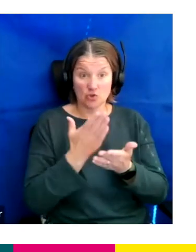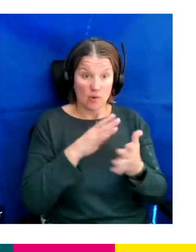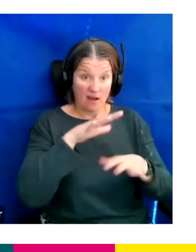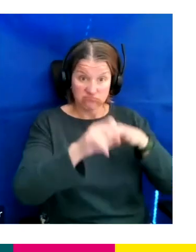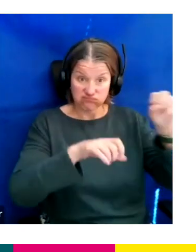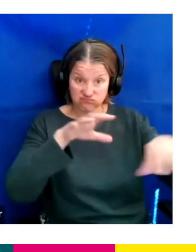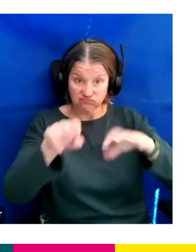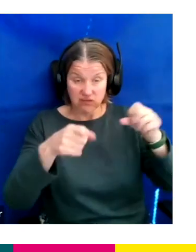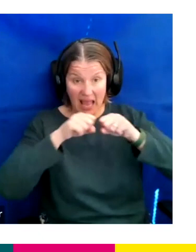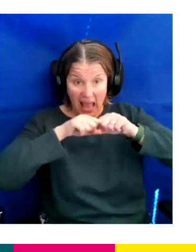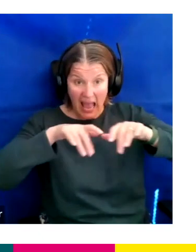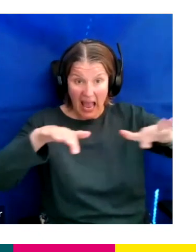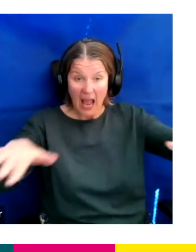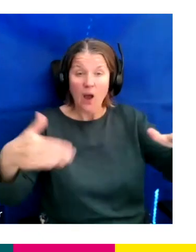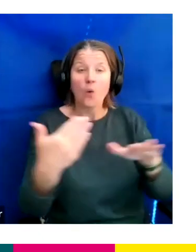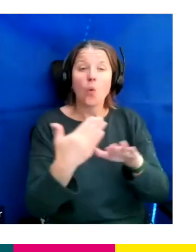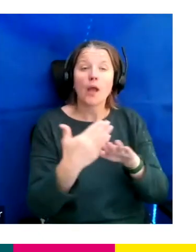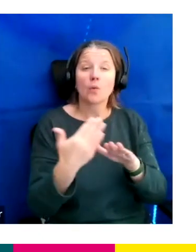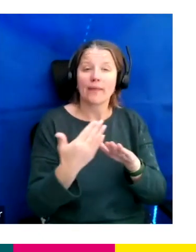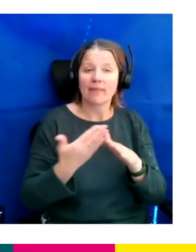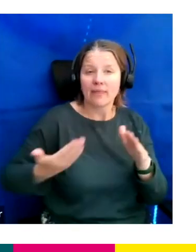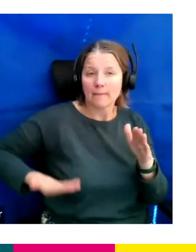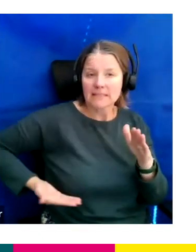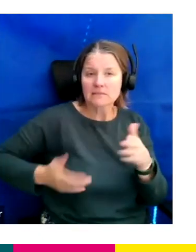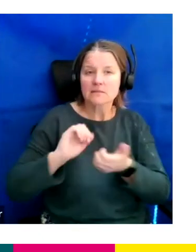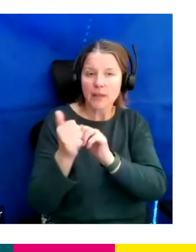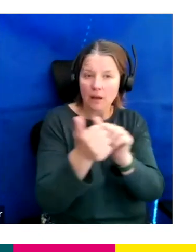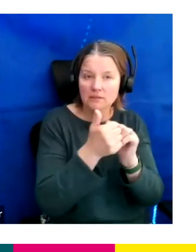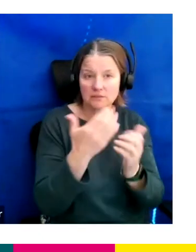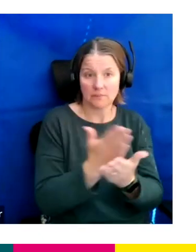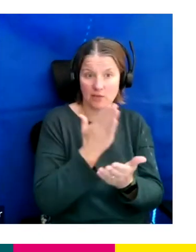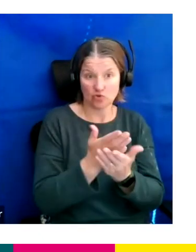with business partners as well to make sure they get our adverts as well so they can share